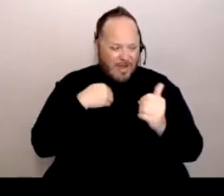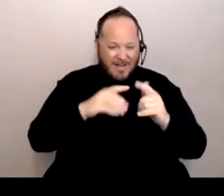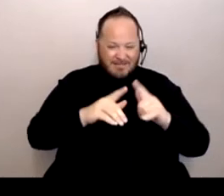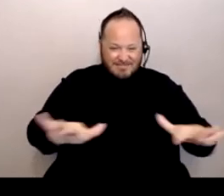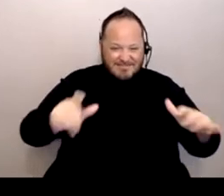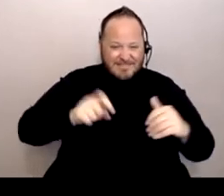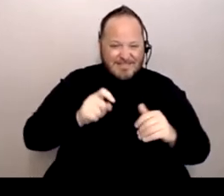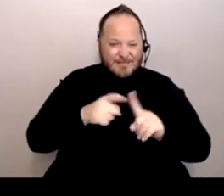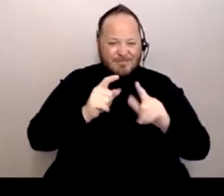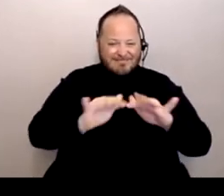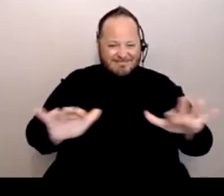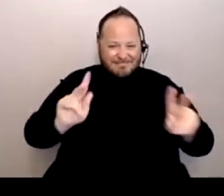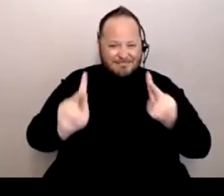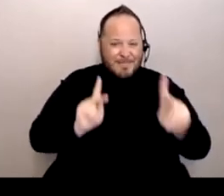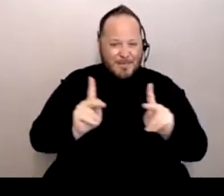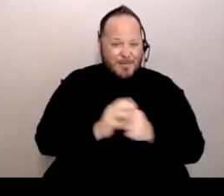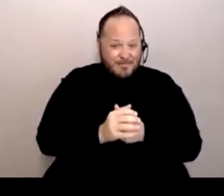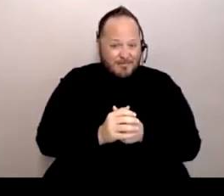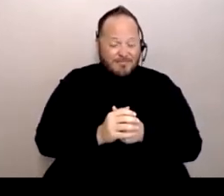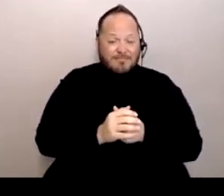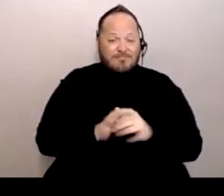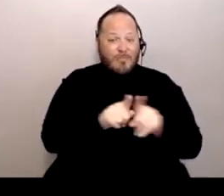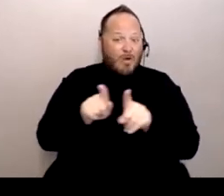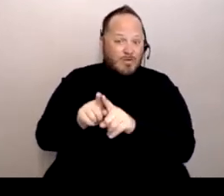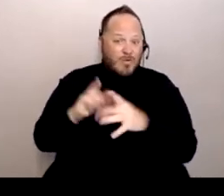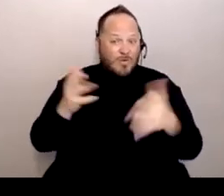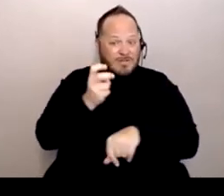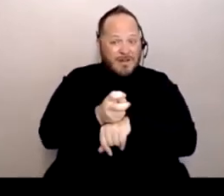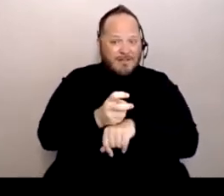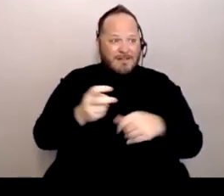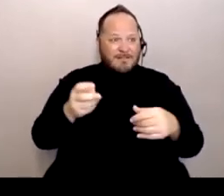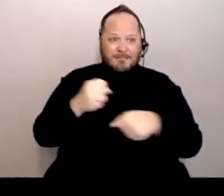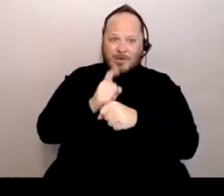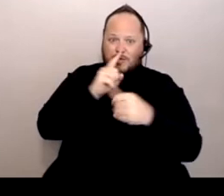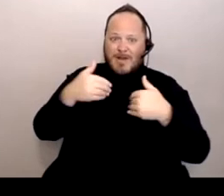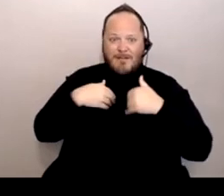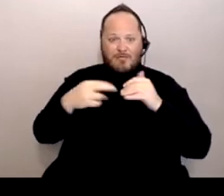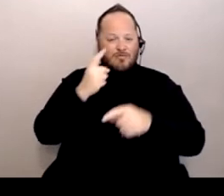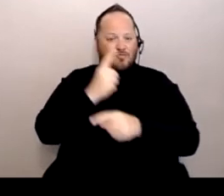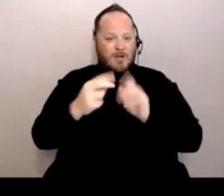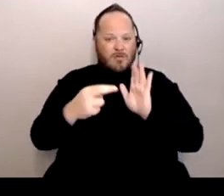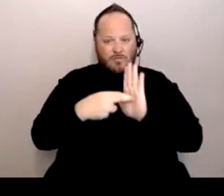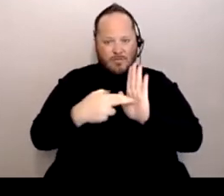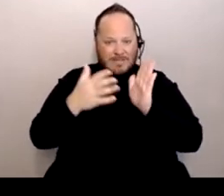is having the right representation to make sure that all communities get the right resources.